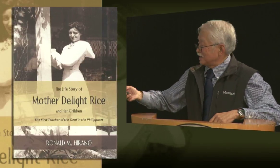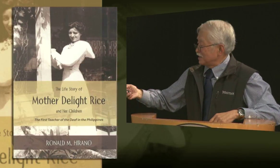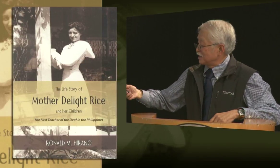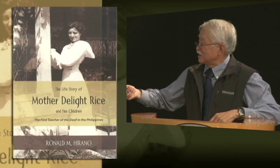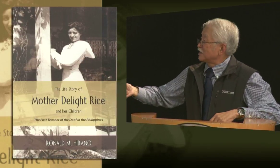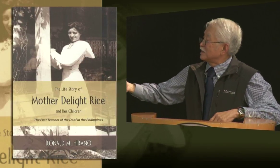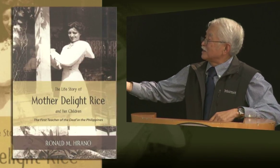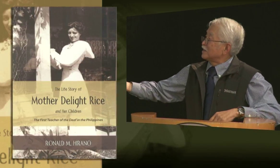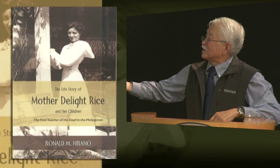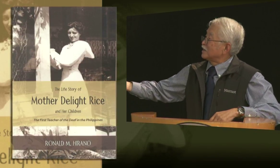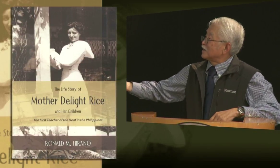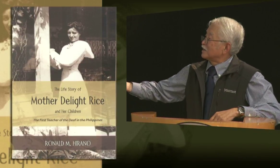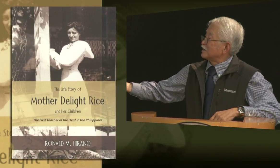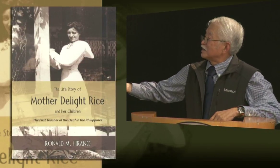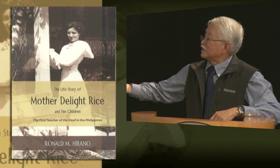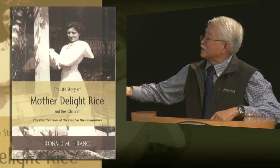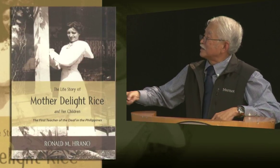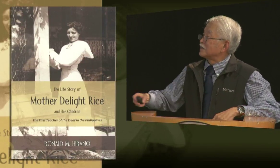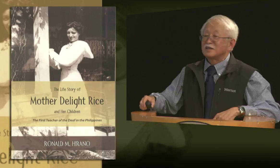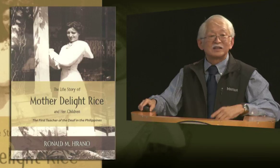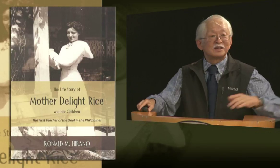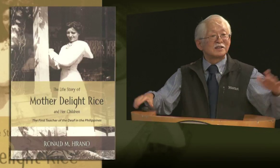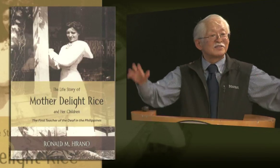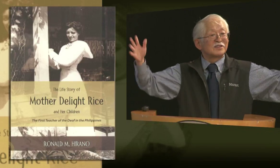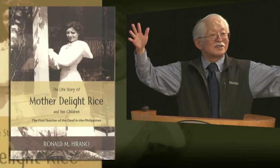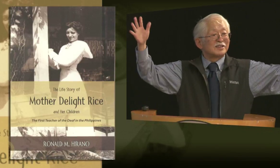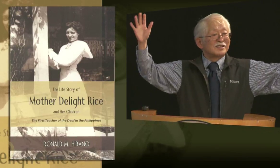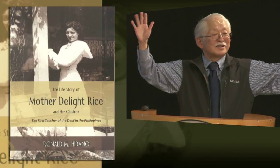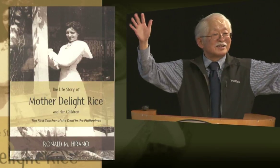recep-- the food at the reception, you can purchase a book, I'm happy to sign it for you,